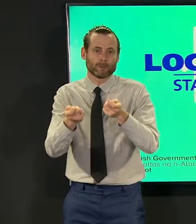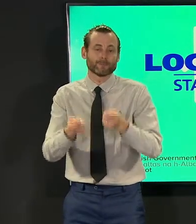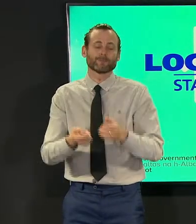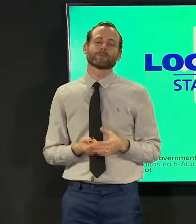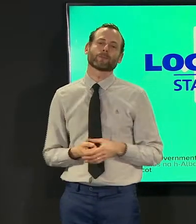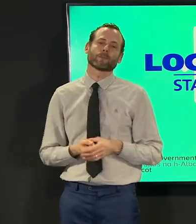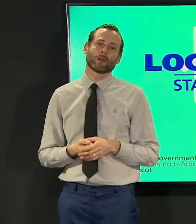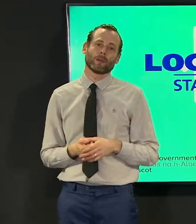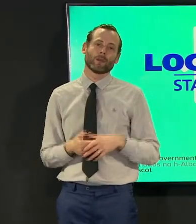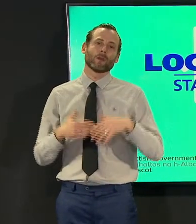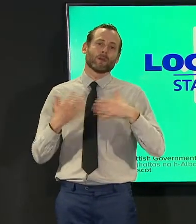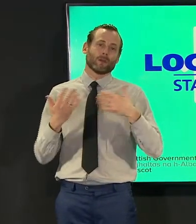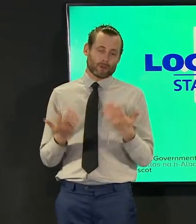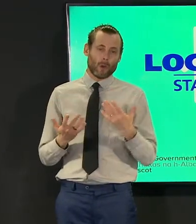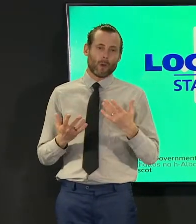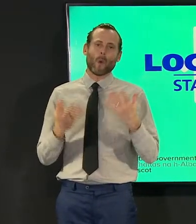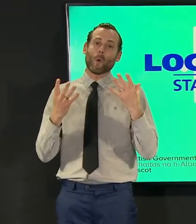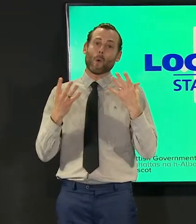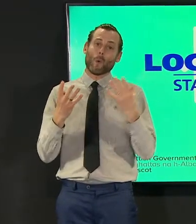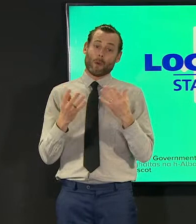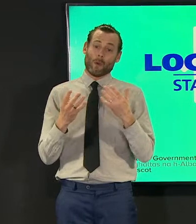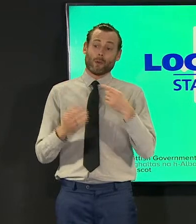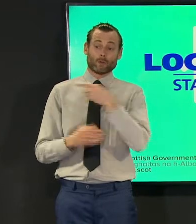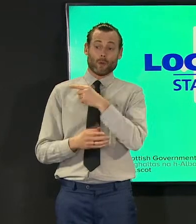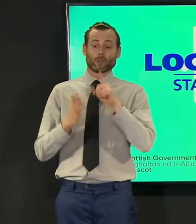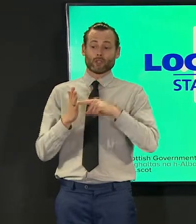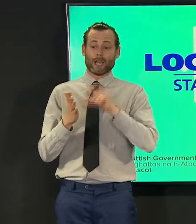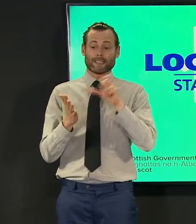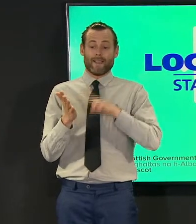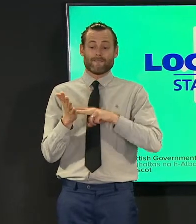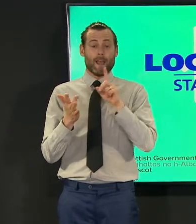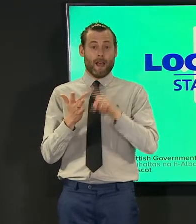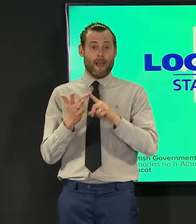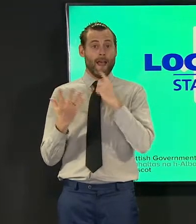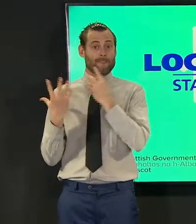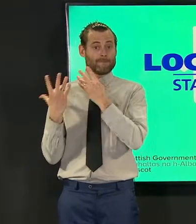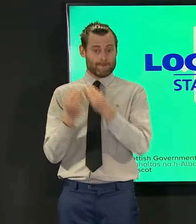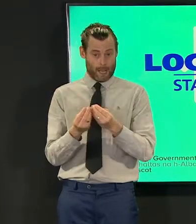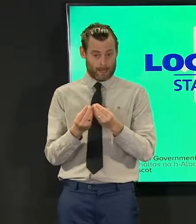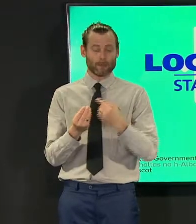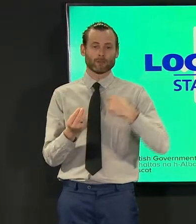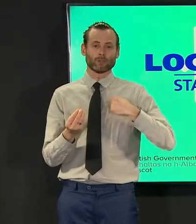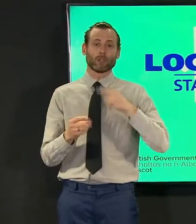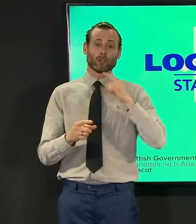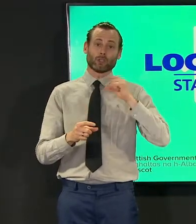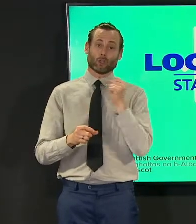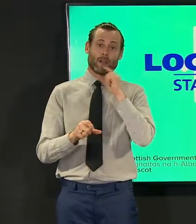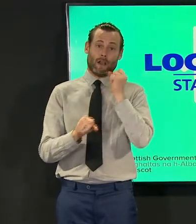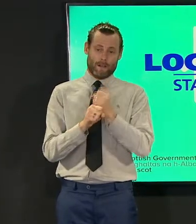together with the other governments in the uk the scottish government has accepted the jcvi advice